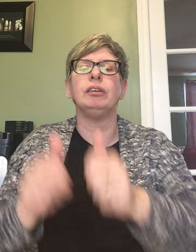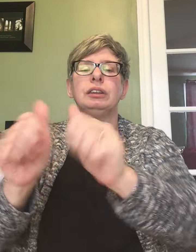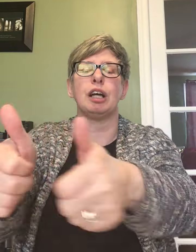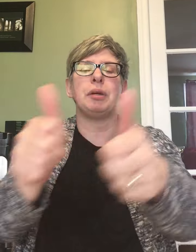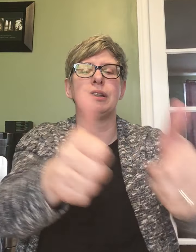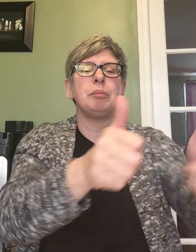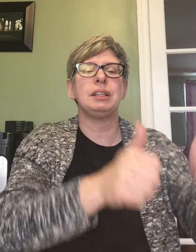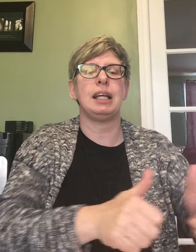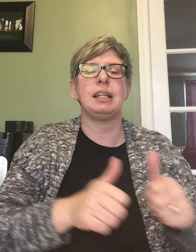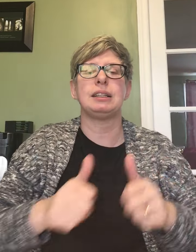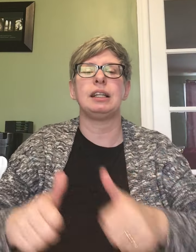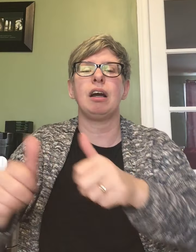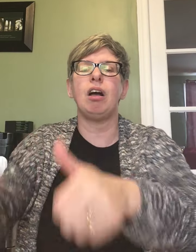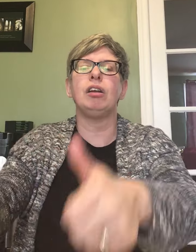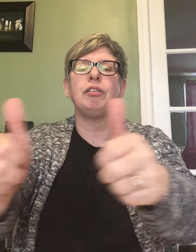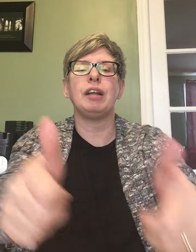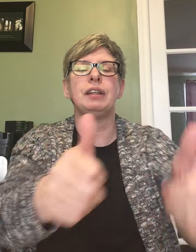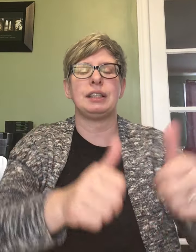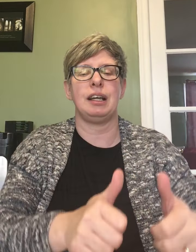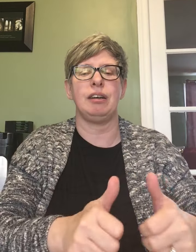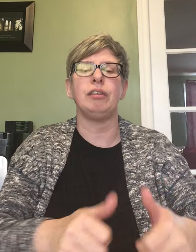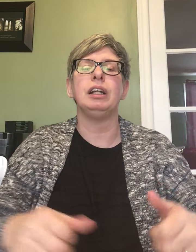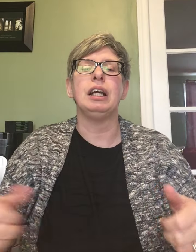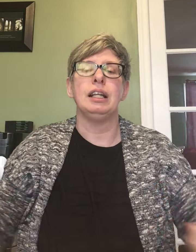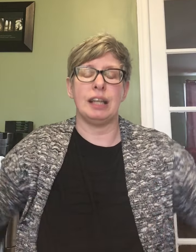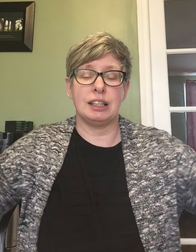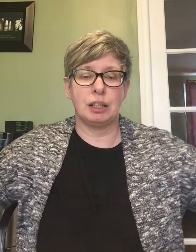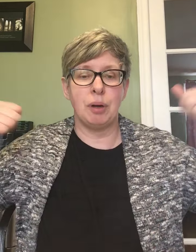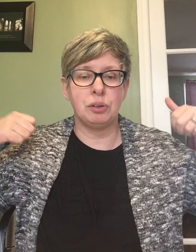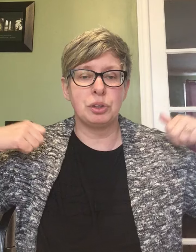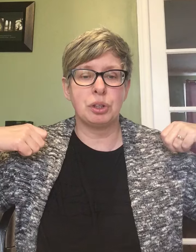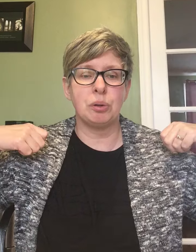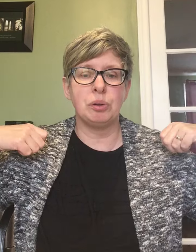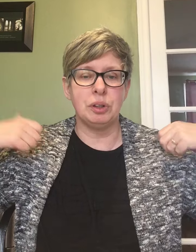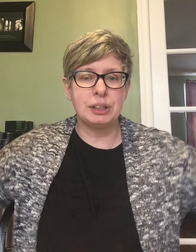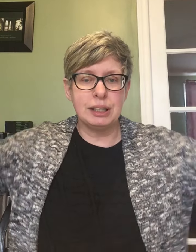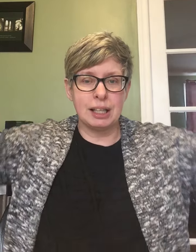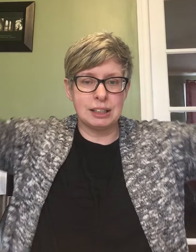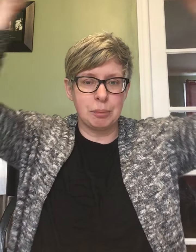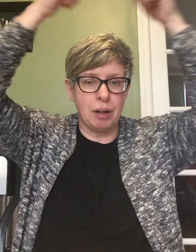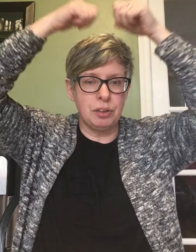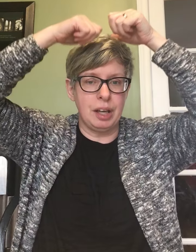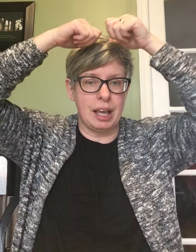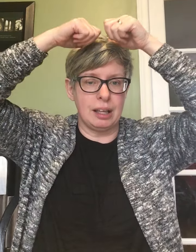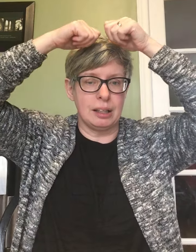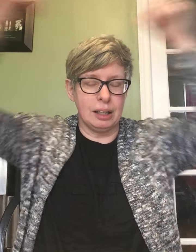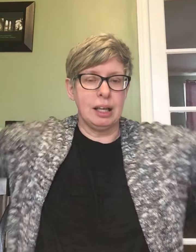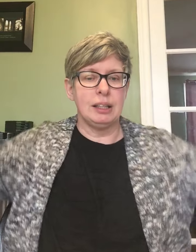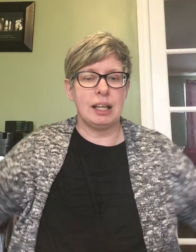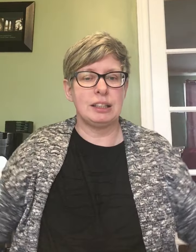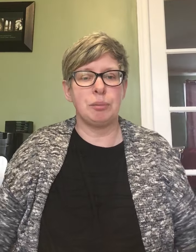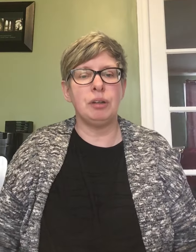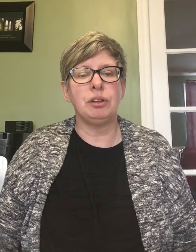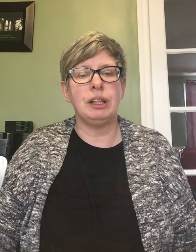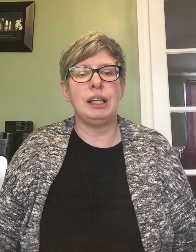Tommy thumb is dancing all around the town dance him on your shoulders and dance him on your head dance him on your knees and